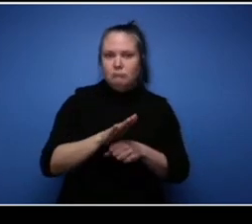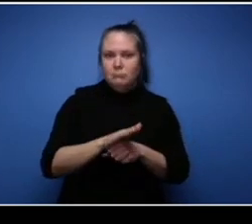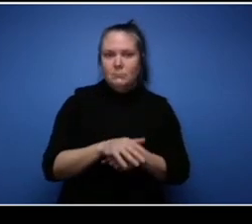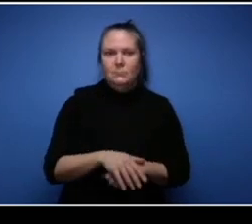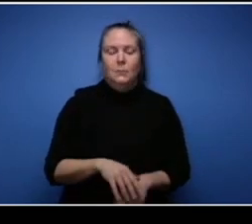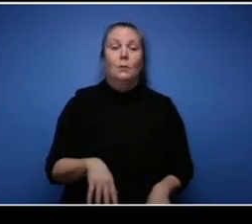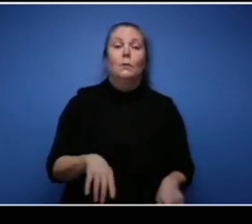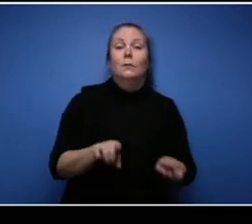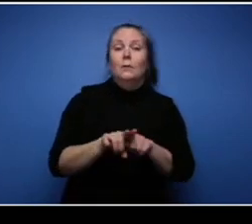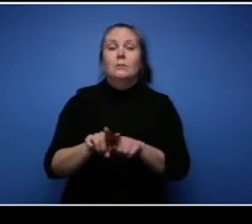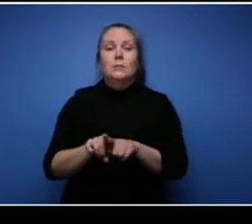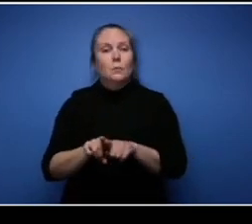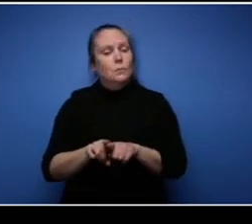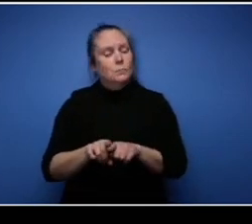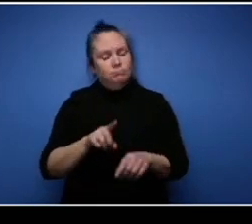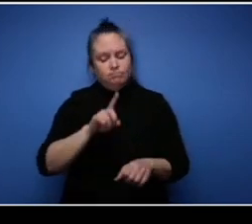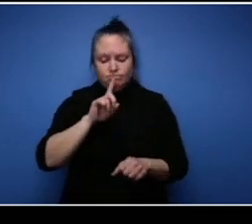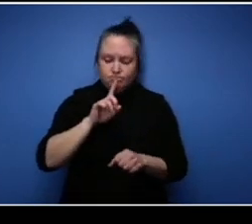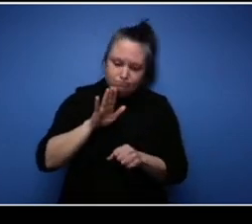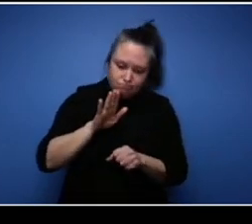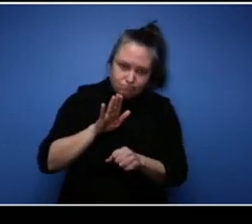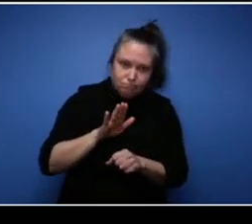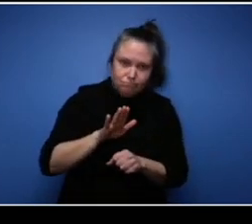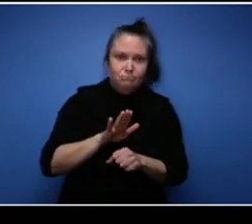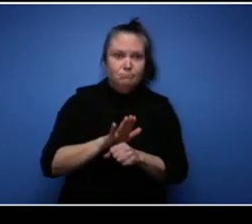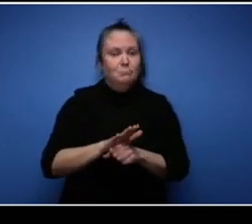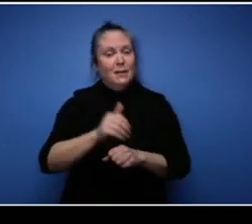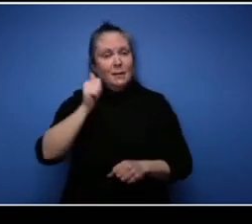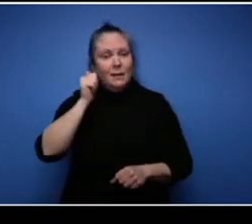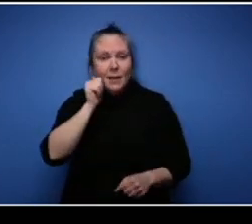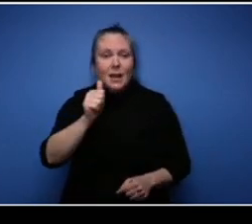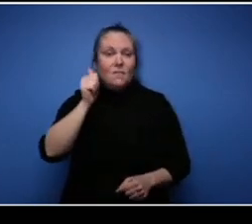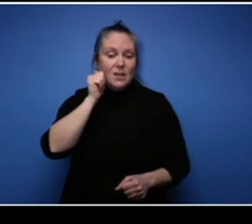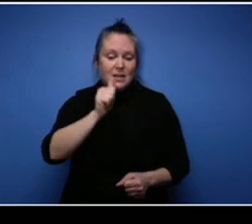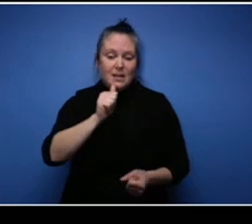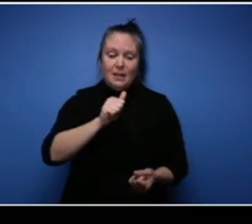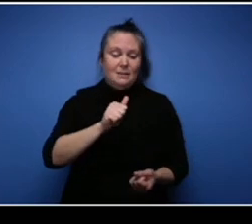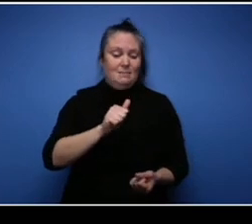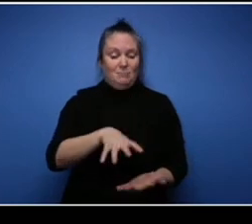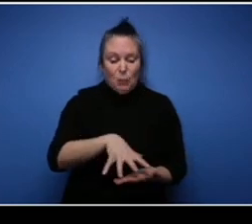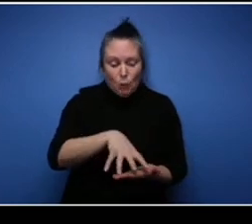learning. Commit at least 30 minutes to an hour a day to learning something new whether